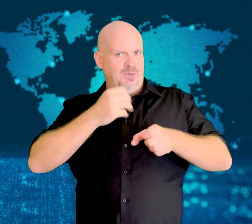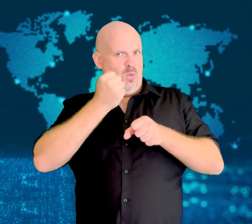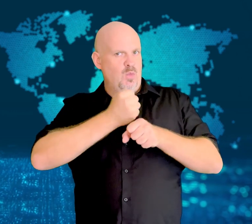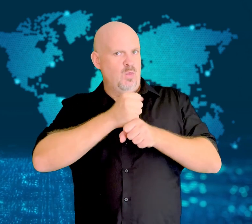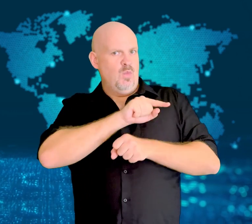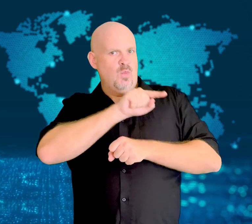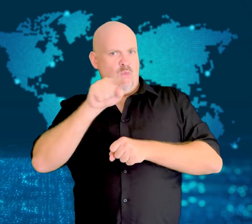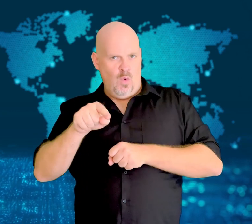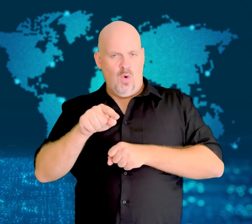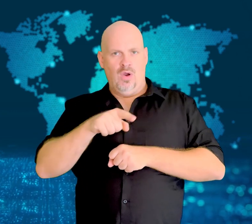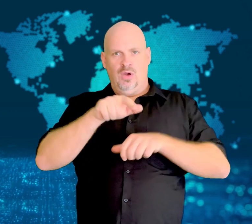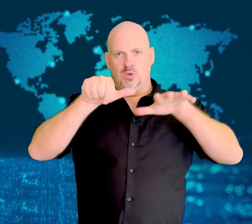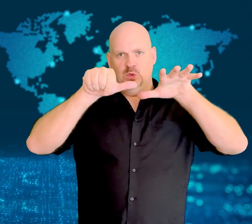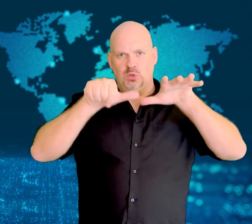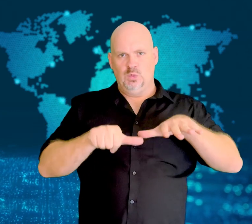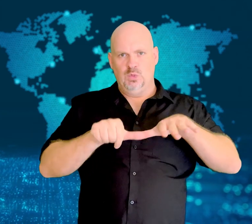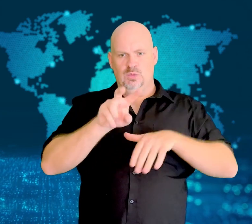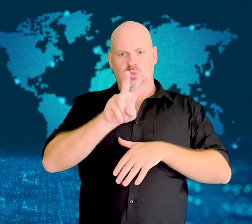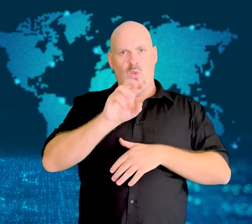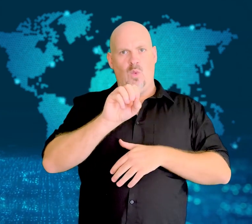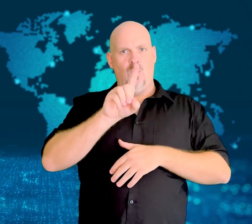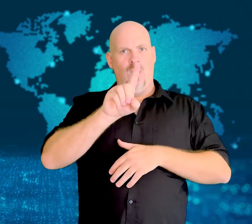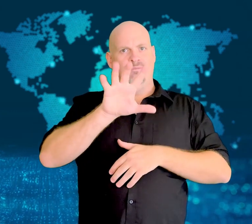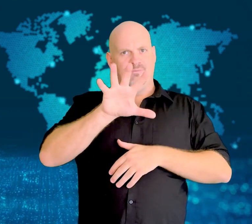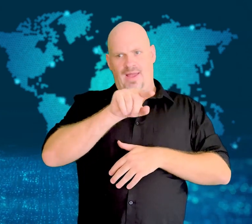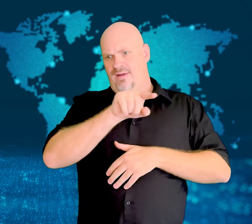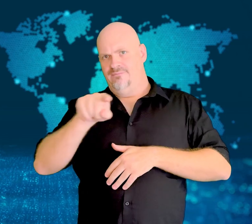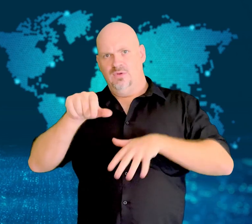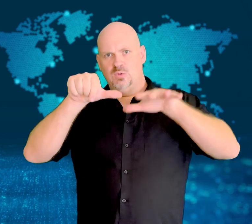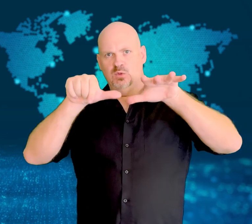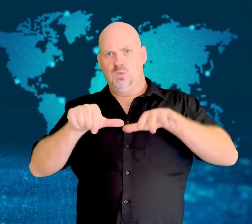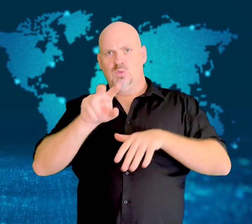Letby has pleaded not guilty.